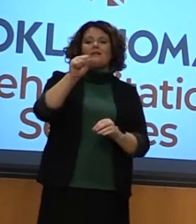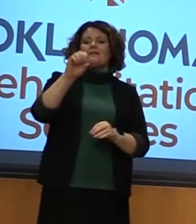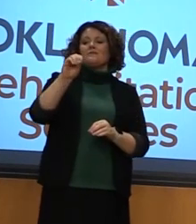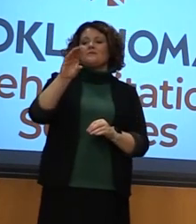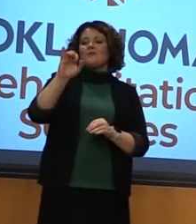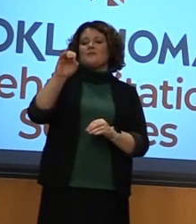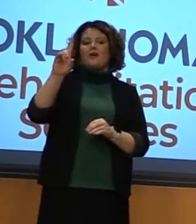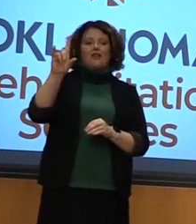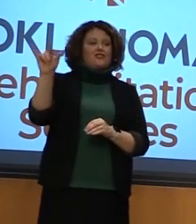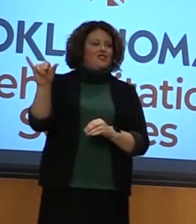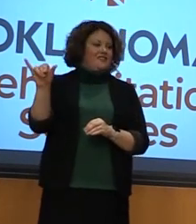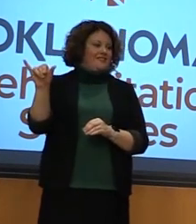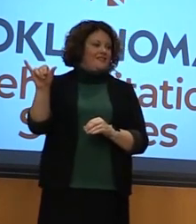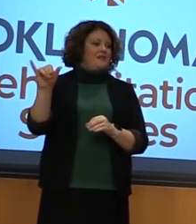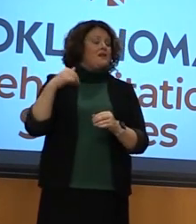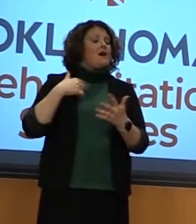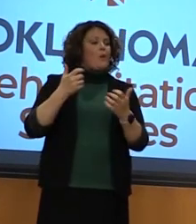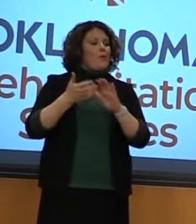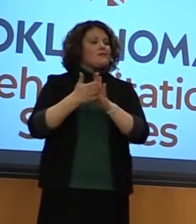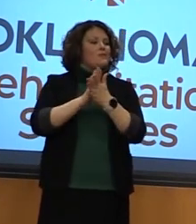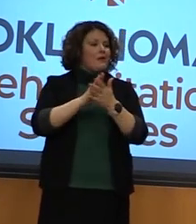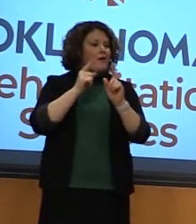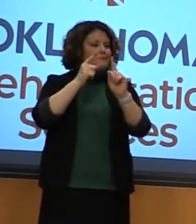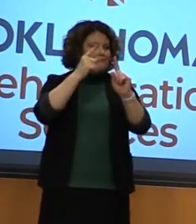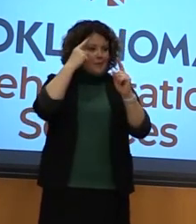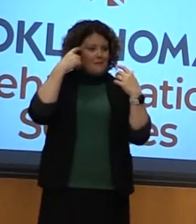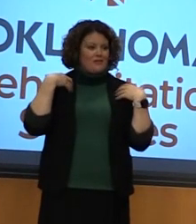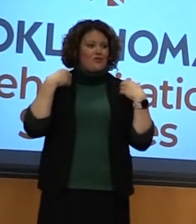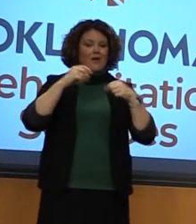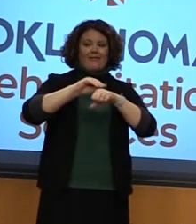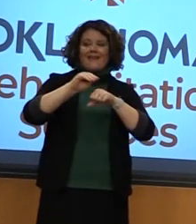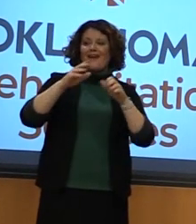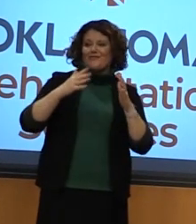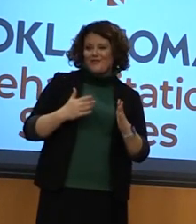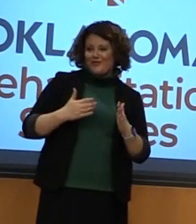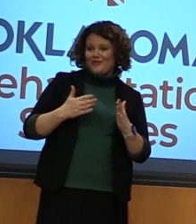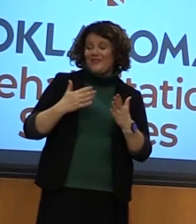My overall rule is to become a mental health counselor. Thanks to my knowledge that I have